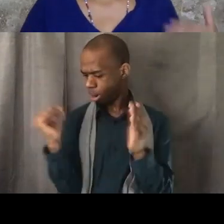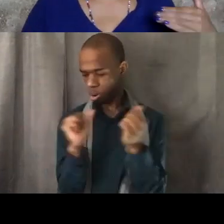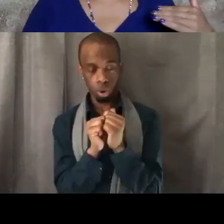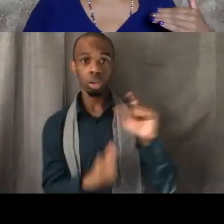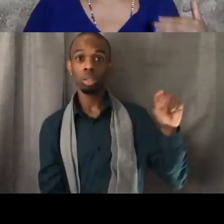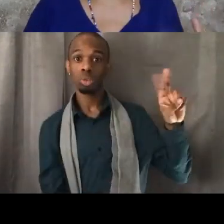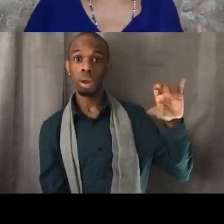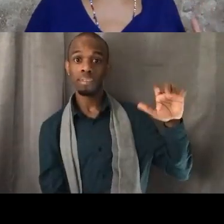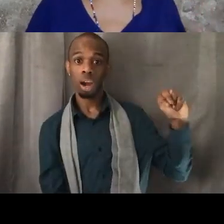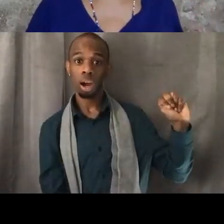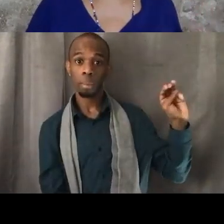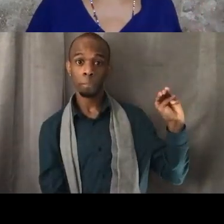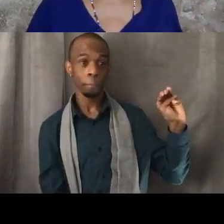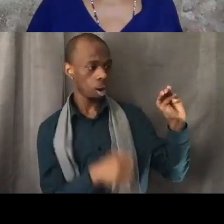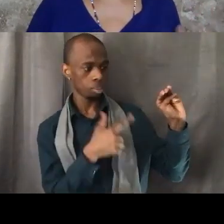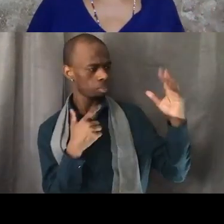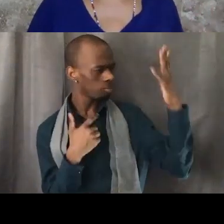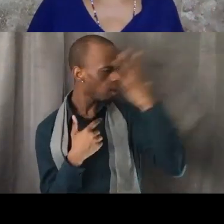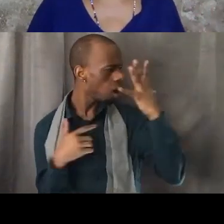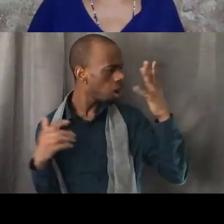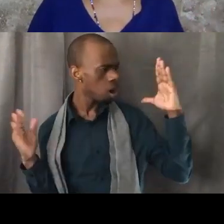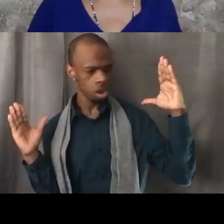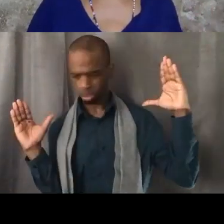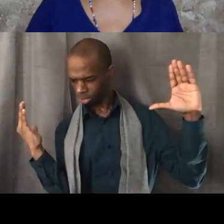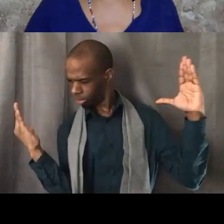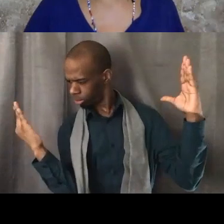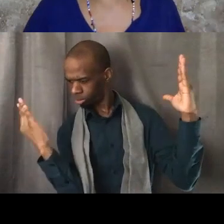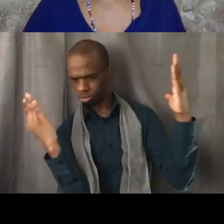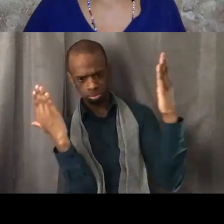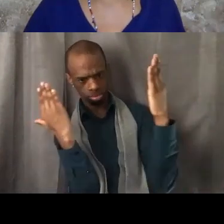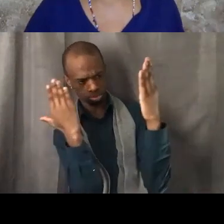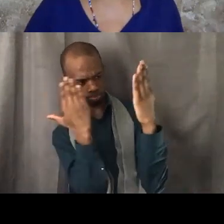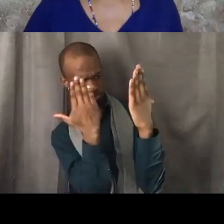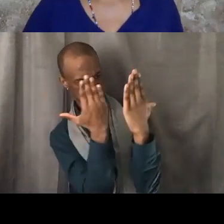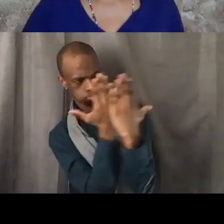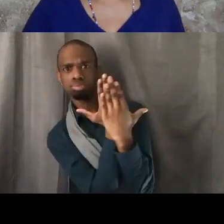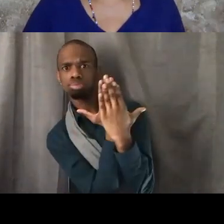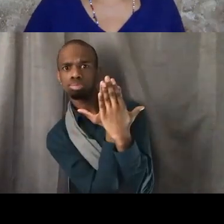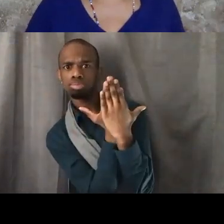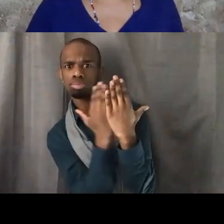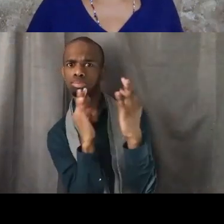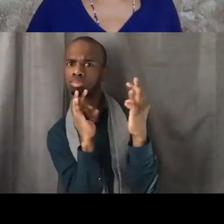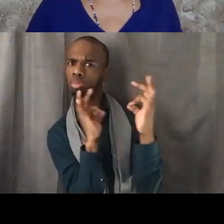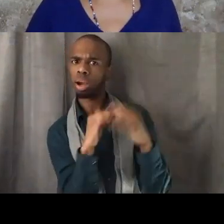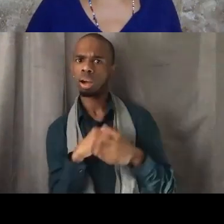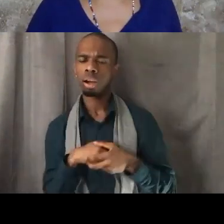and I think a lot of us felt that. And so on July 13th, 2013